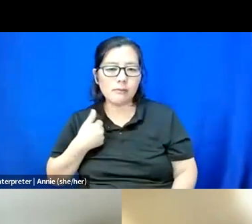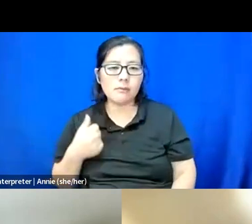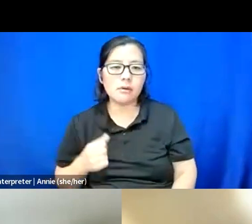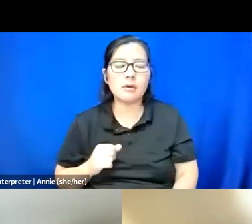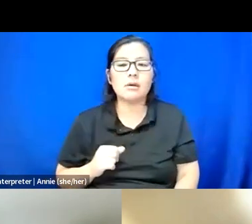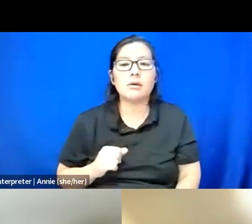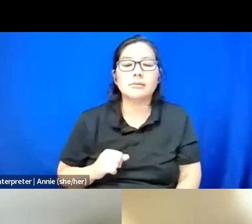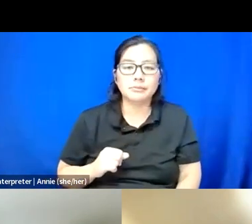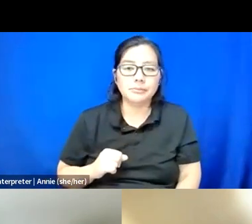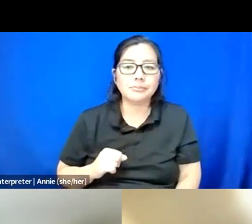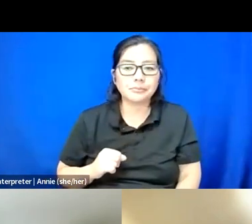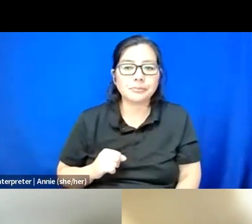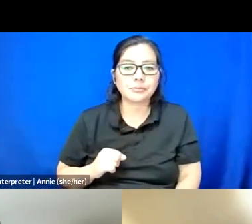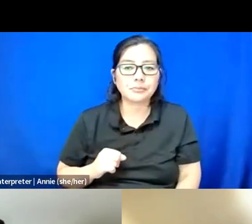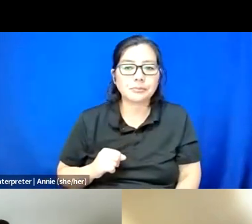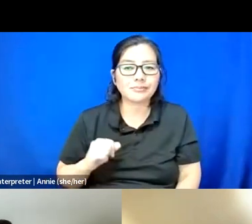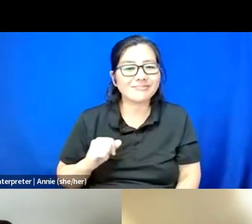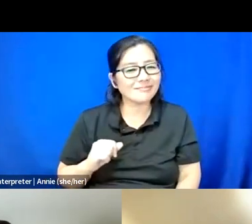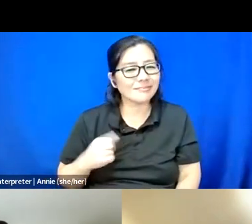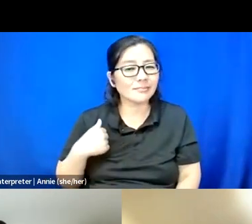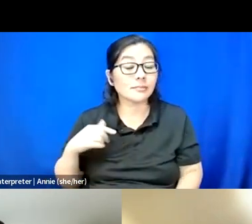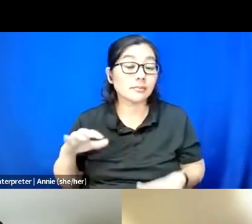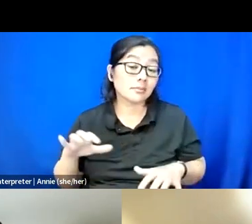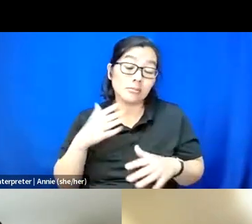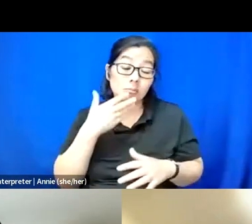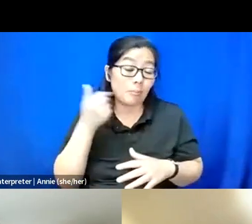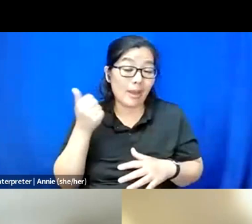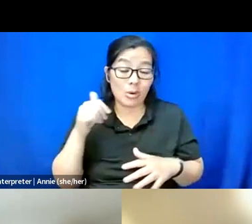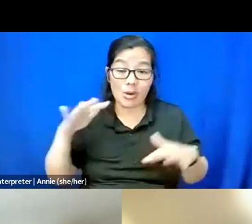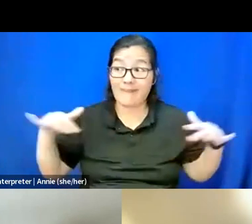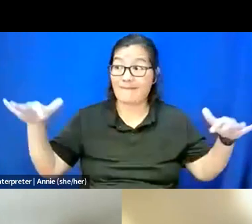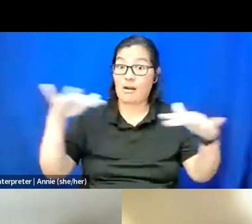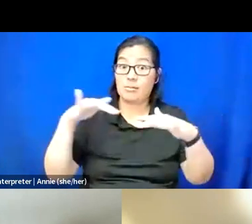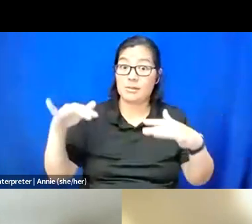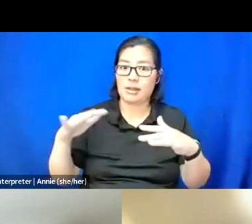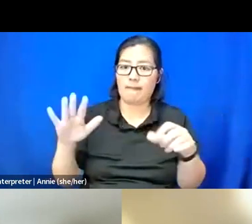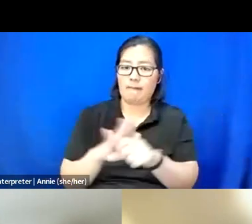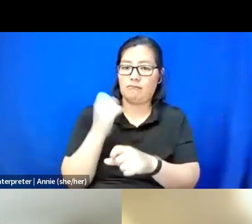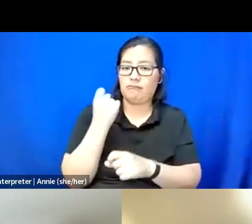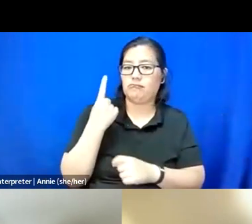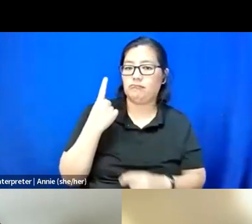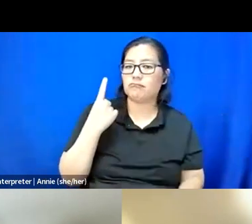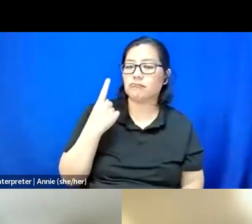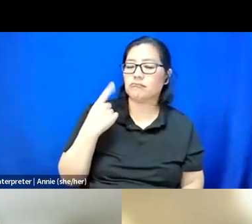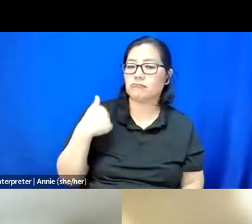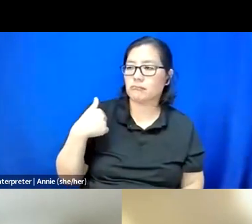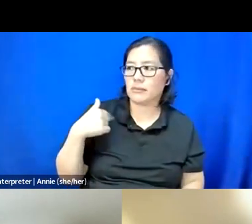And I do better in environments that understand that I learn slowly.